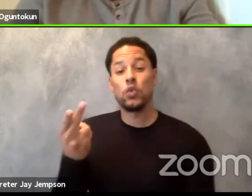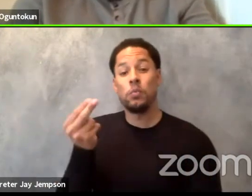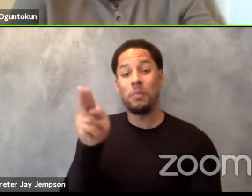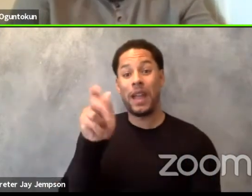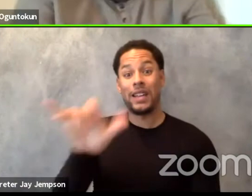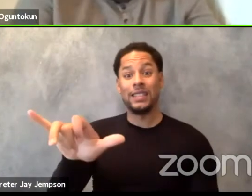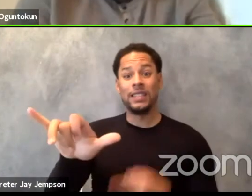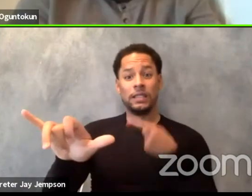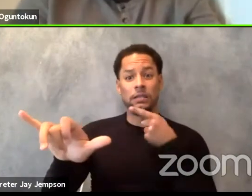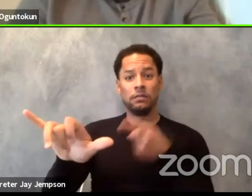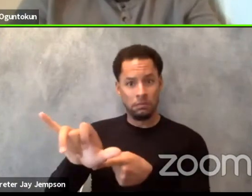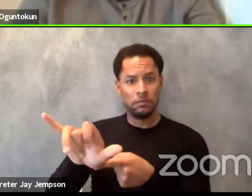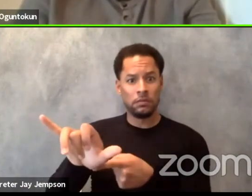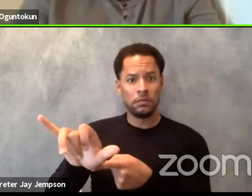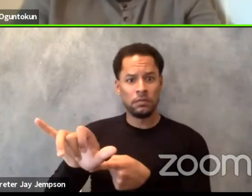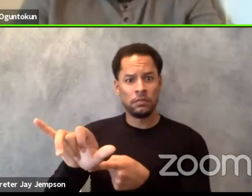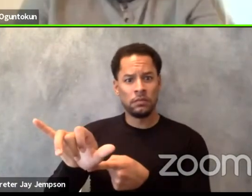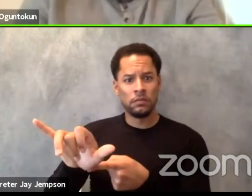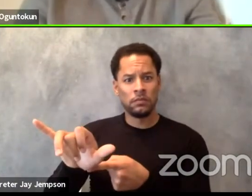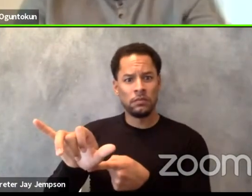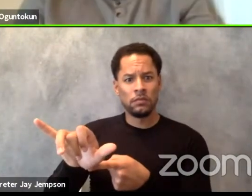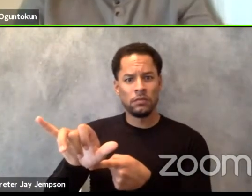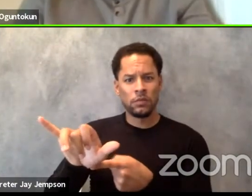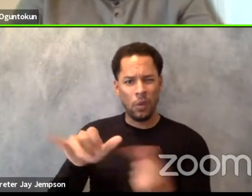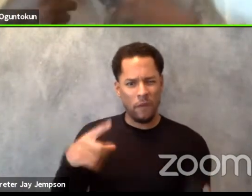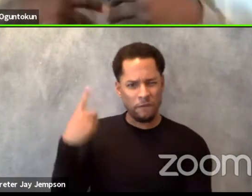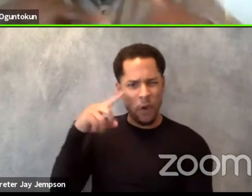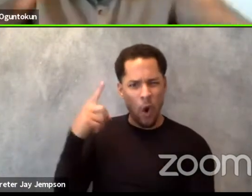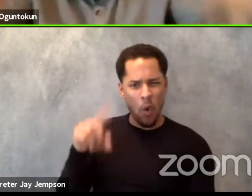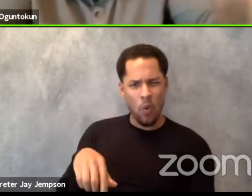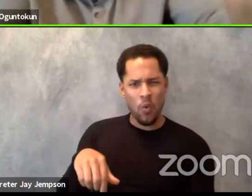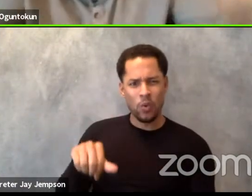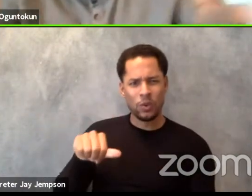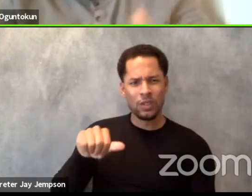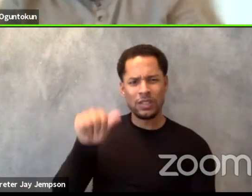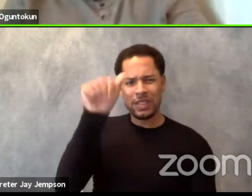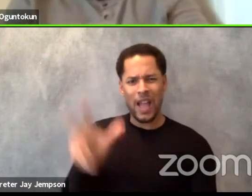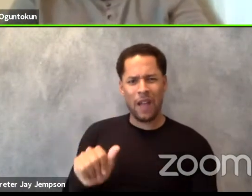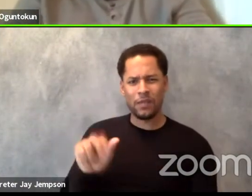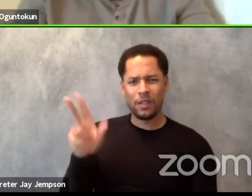And so when I saw I thought, why does the African Union need, have you not seen the dressing of these people?